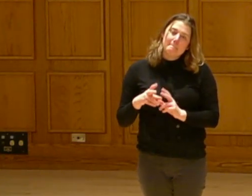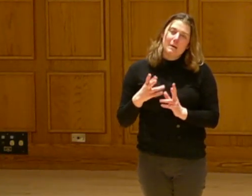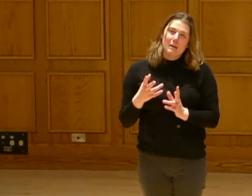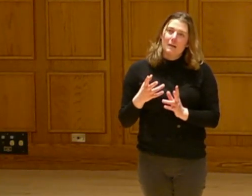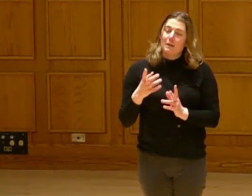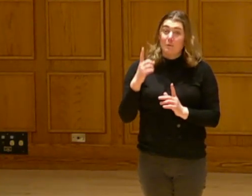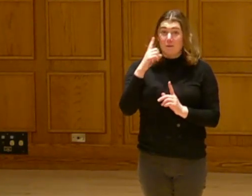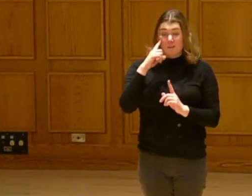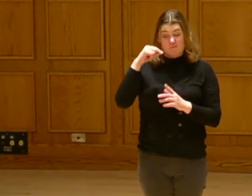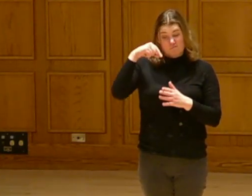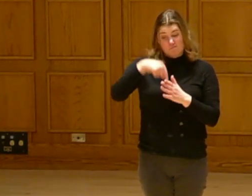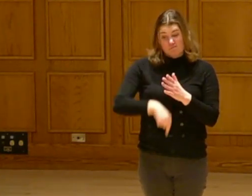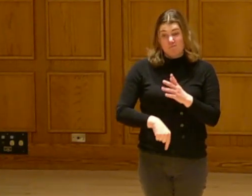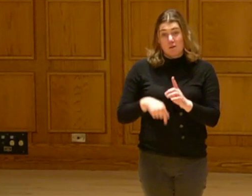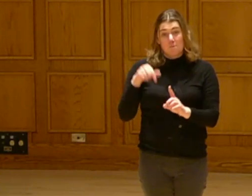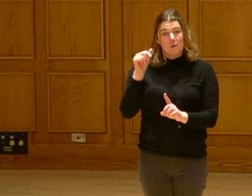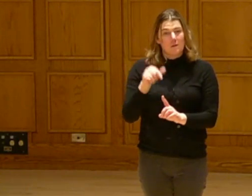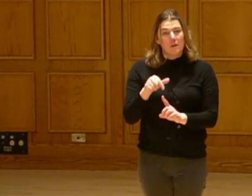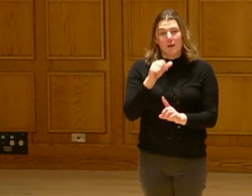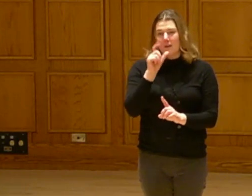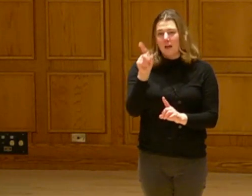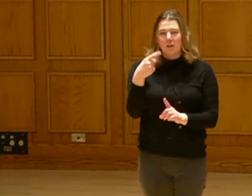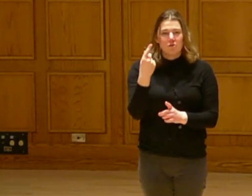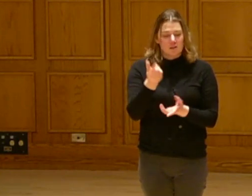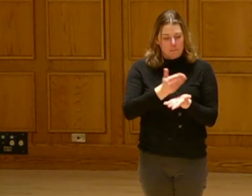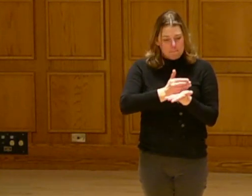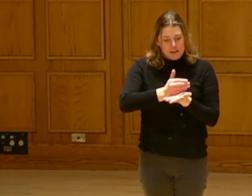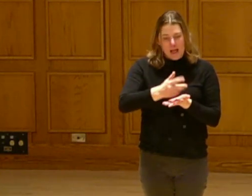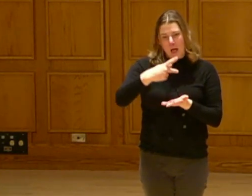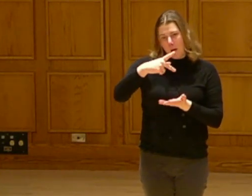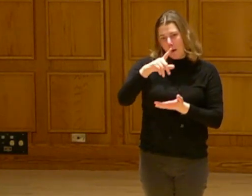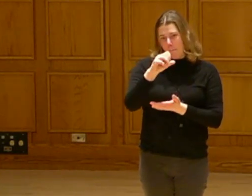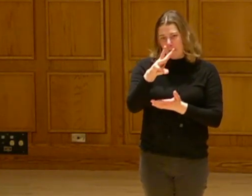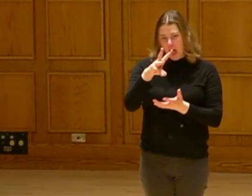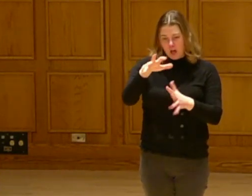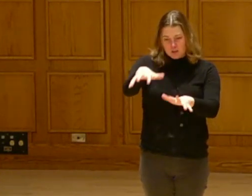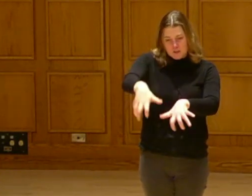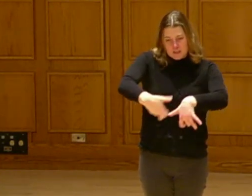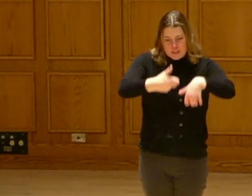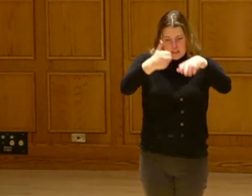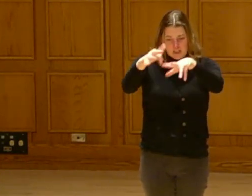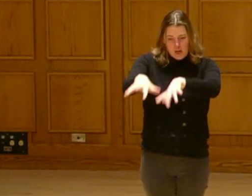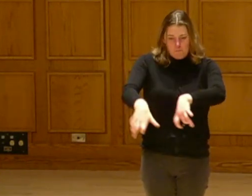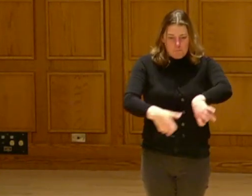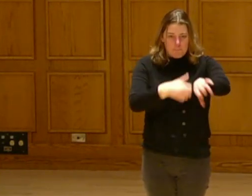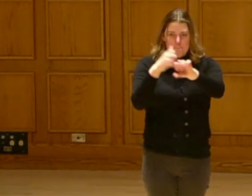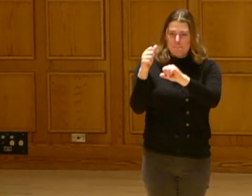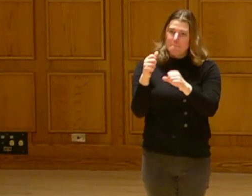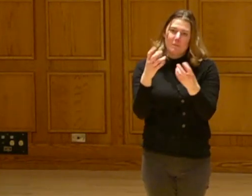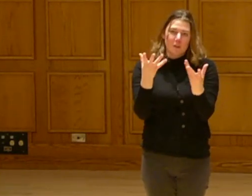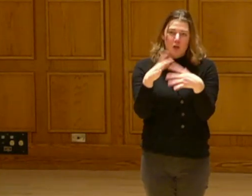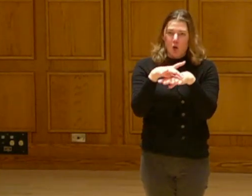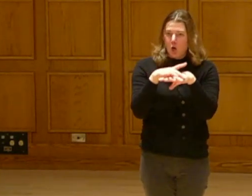It is not just about driving a plow into the field, tilling up the